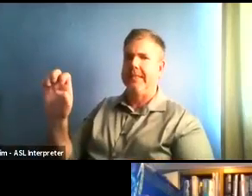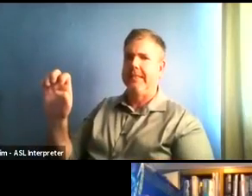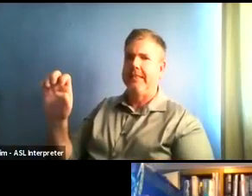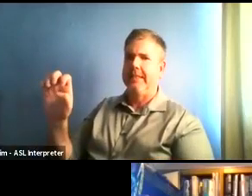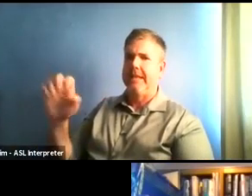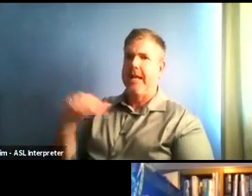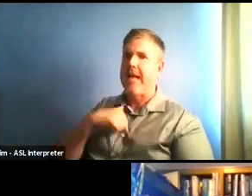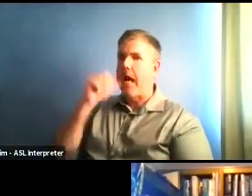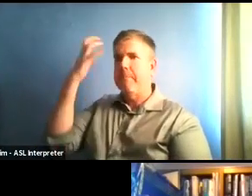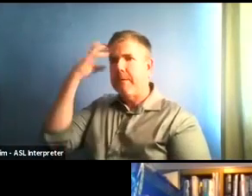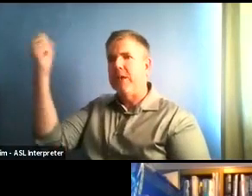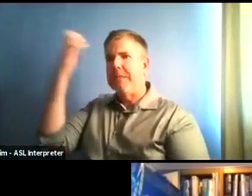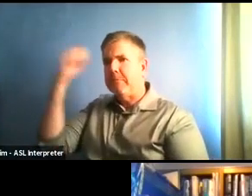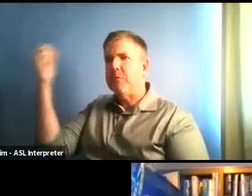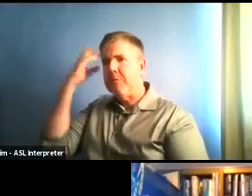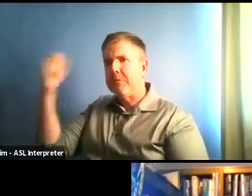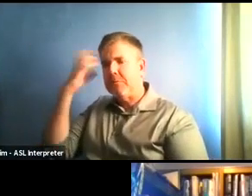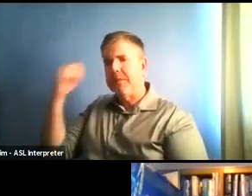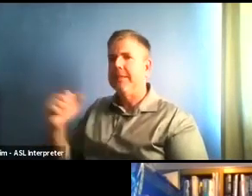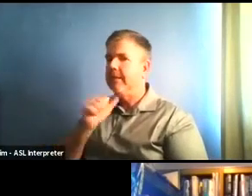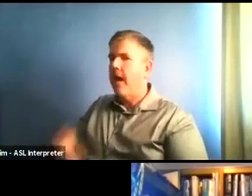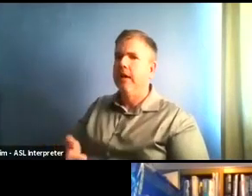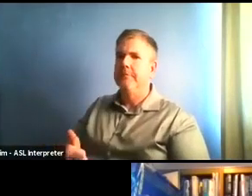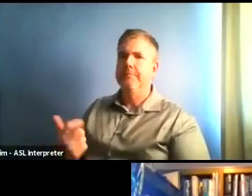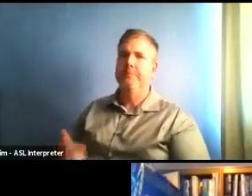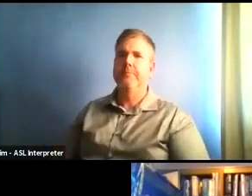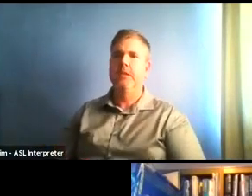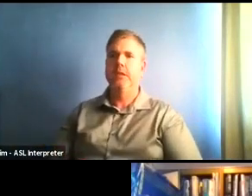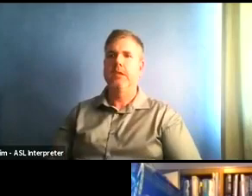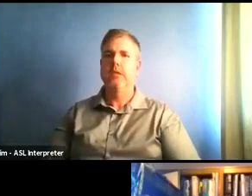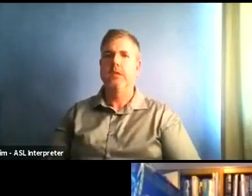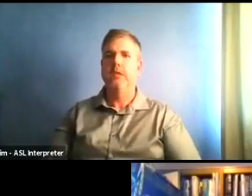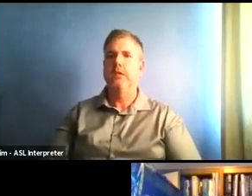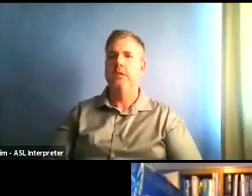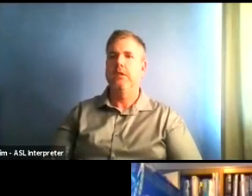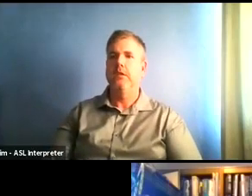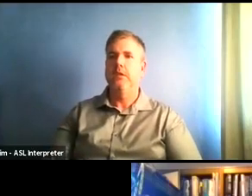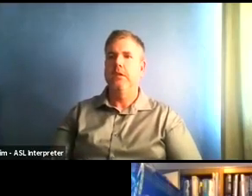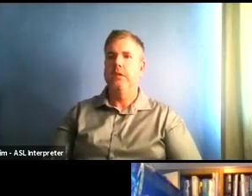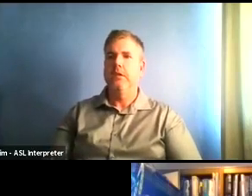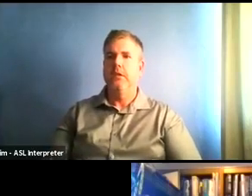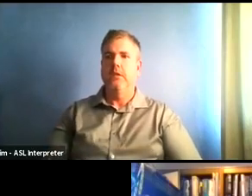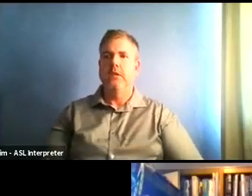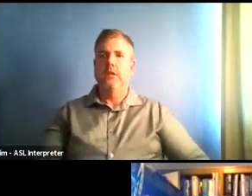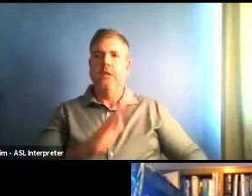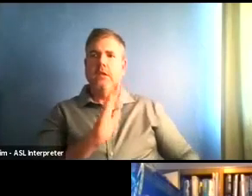Just finally, are we going to make the read the metric read to your metrics on Tuesday?